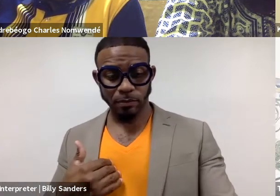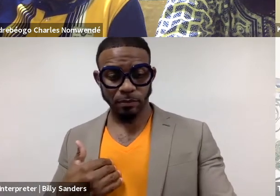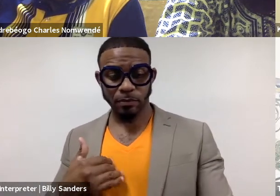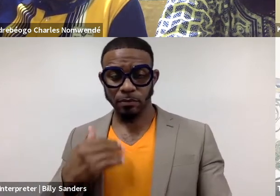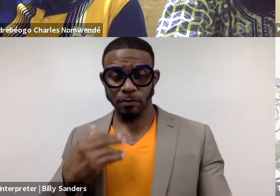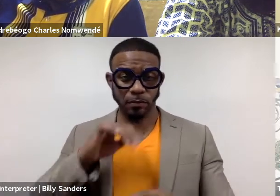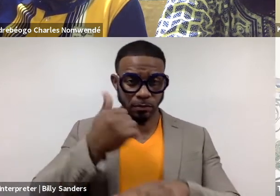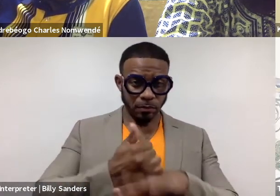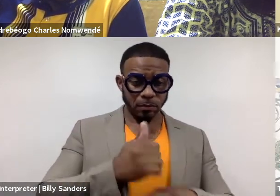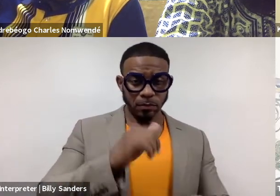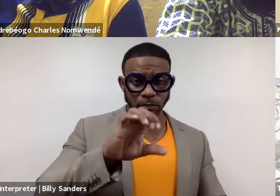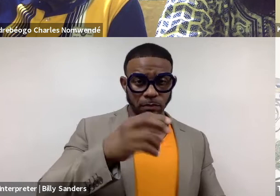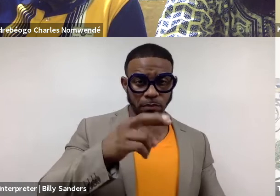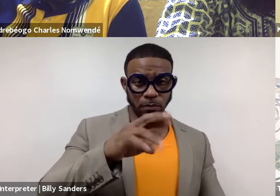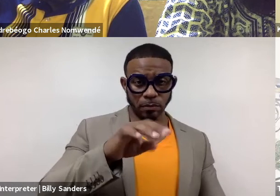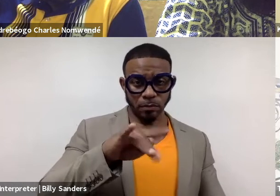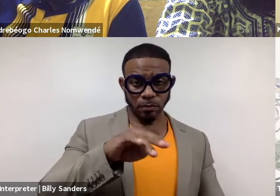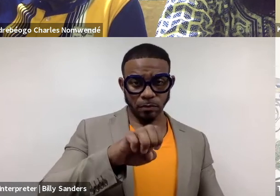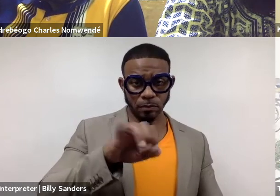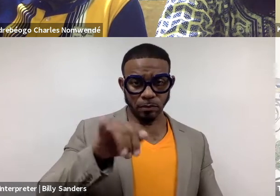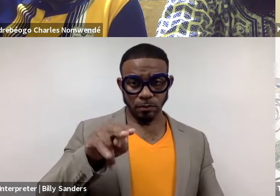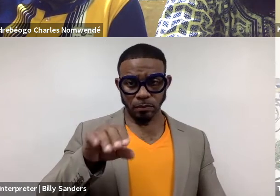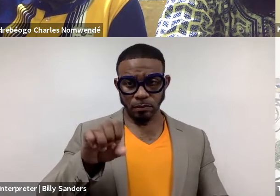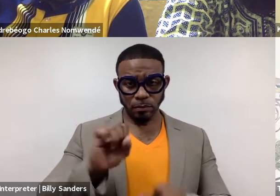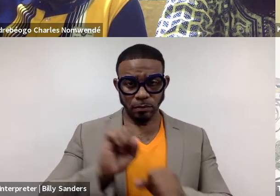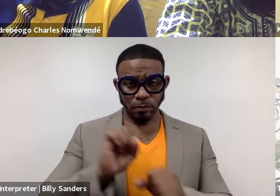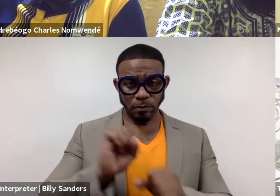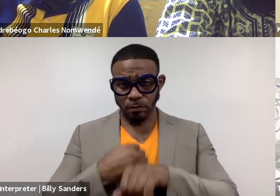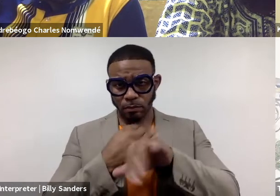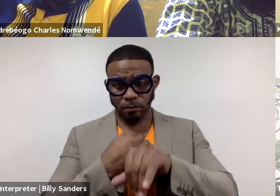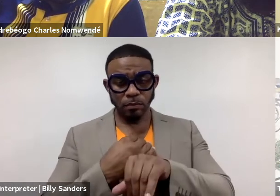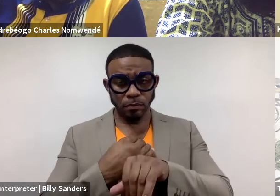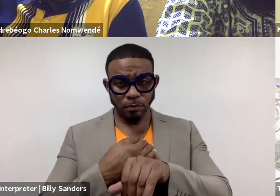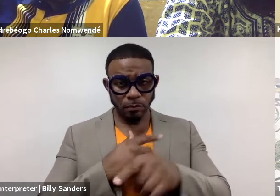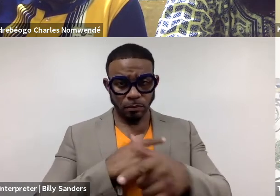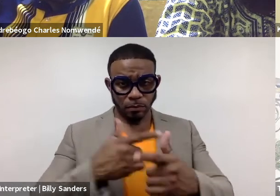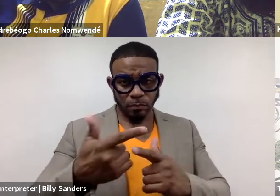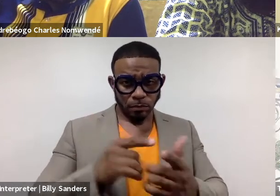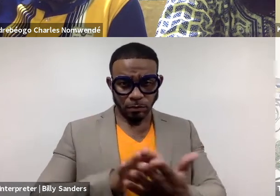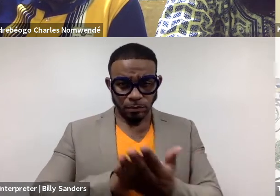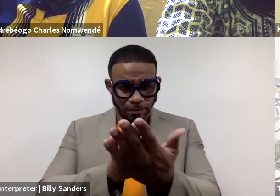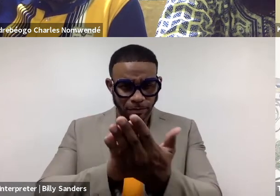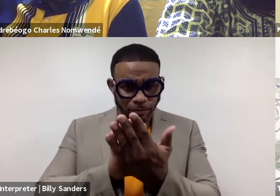They developed an online platform to have and facilitate this kind of intimate exchange over COVID.